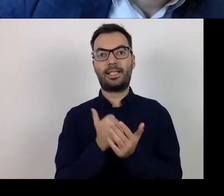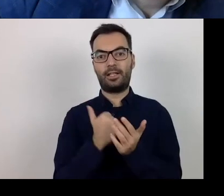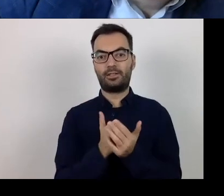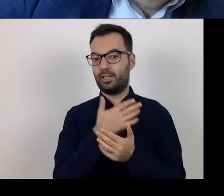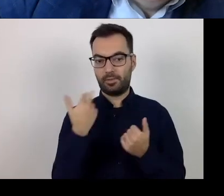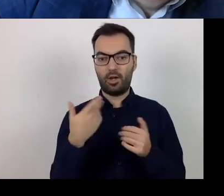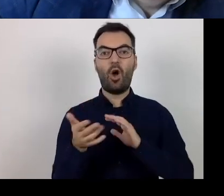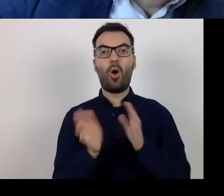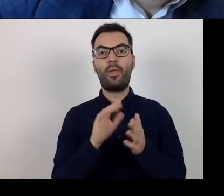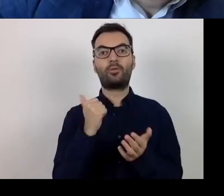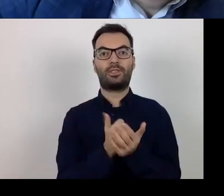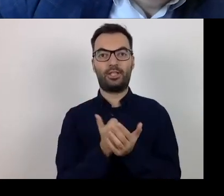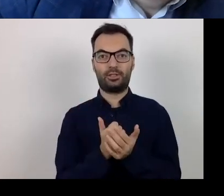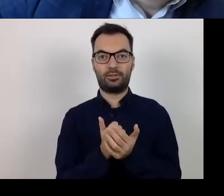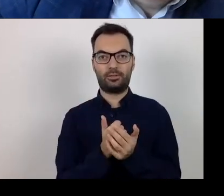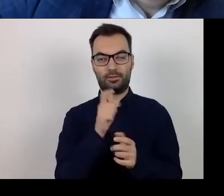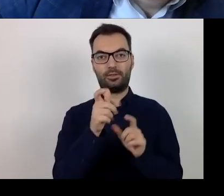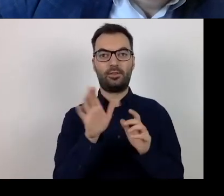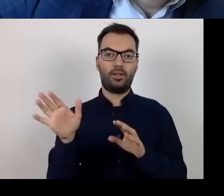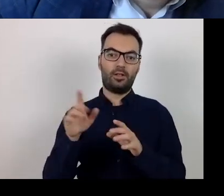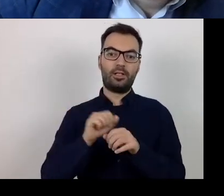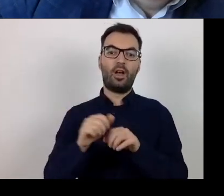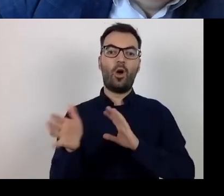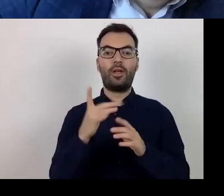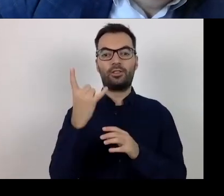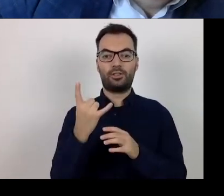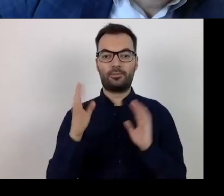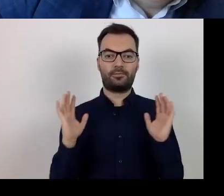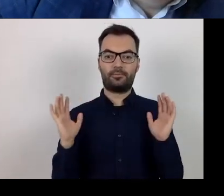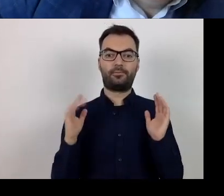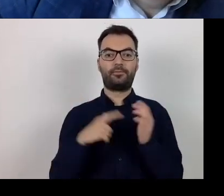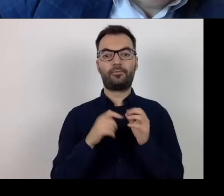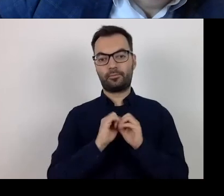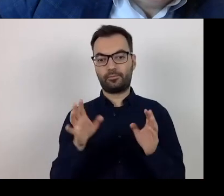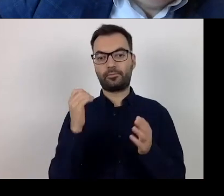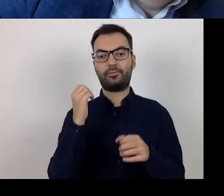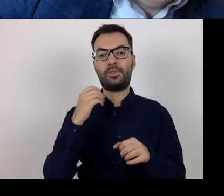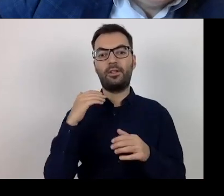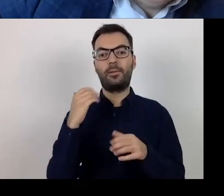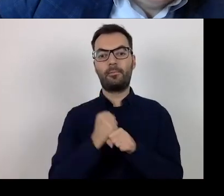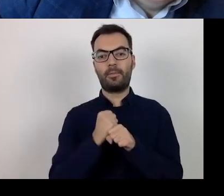the trainee is staying at home to provide childcare, the employer does not receive